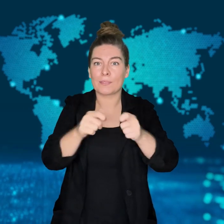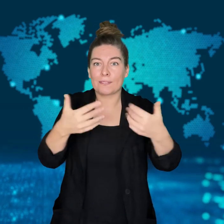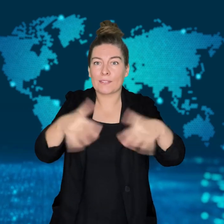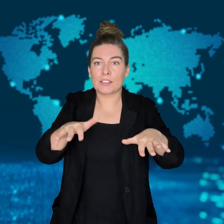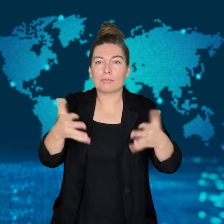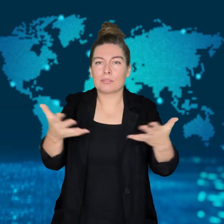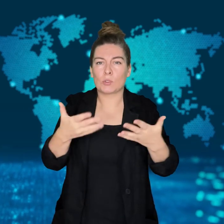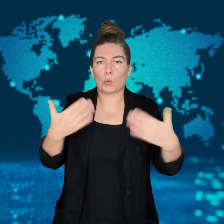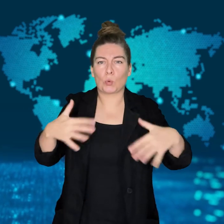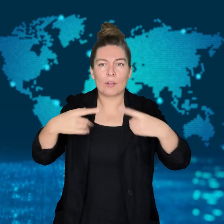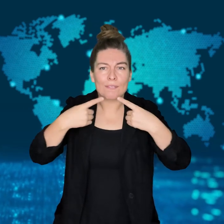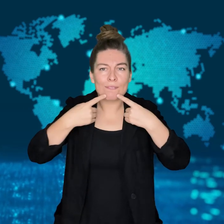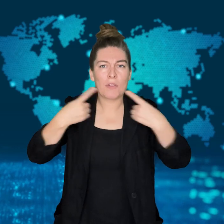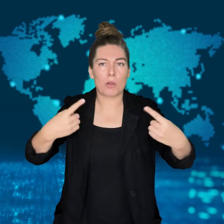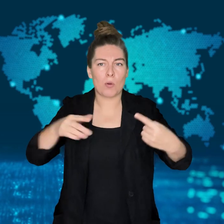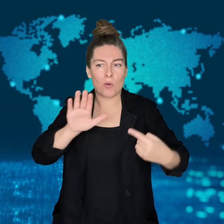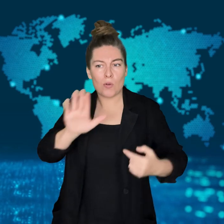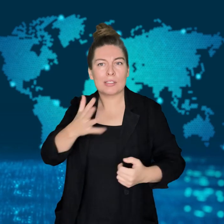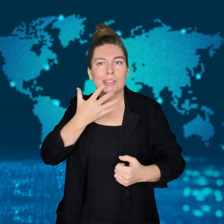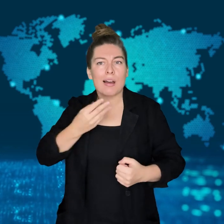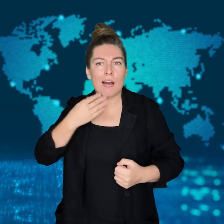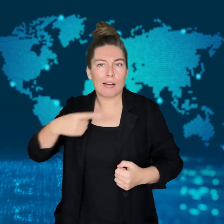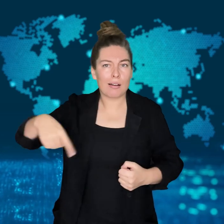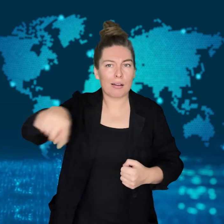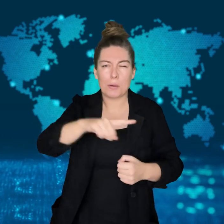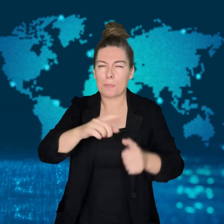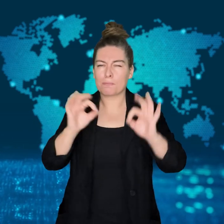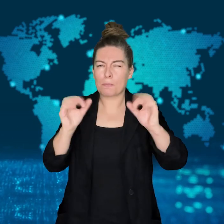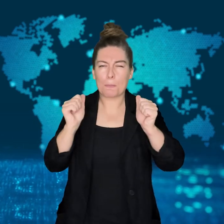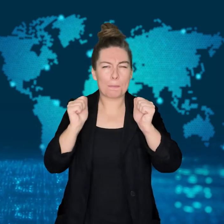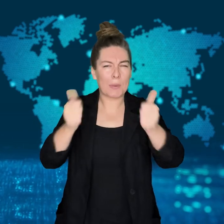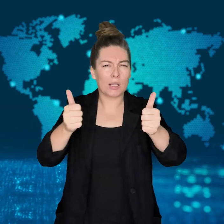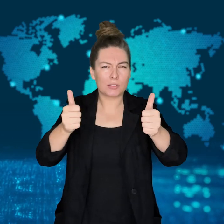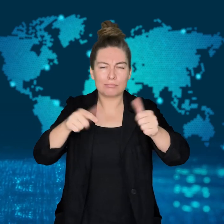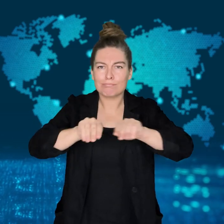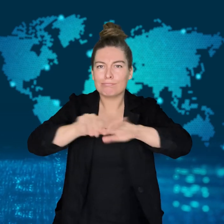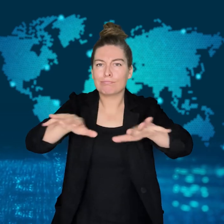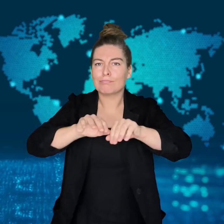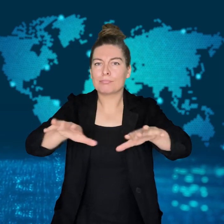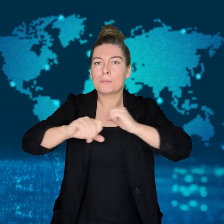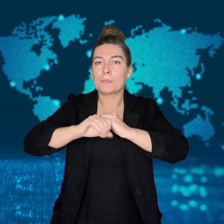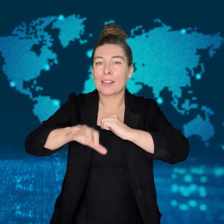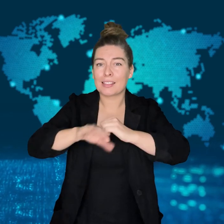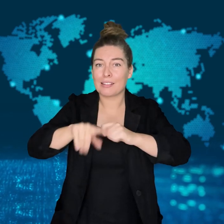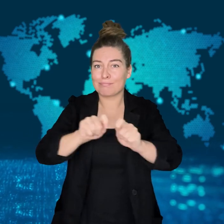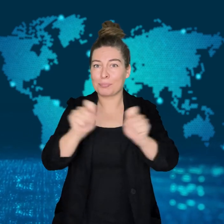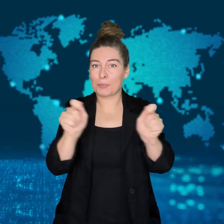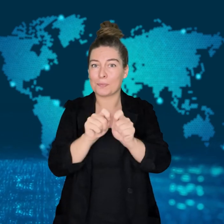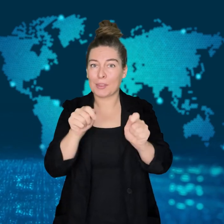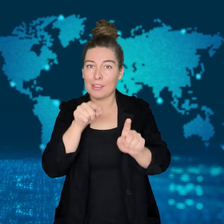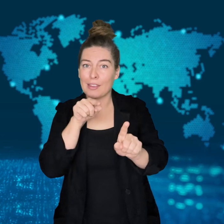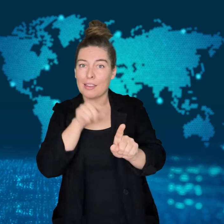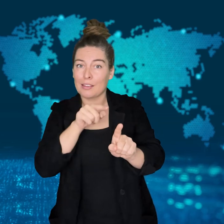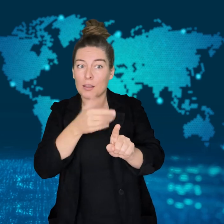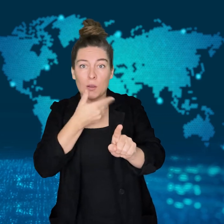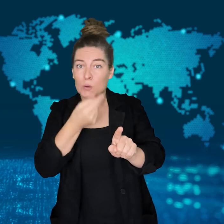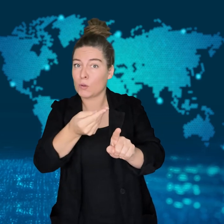It's alleged he limited the circulation of a rival newspaper in return for